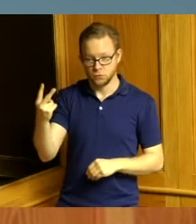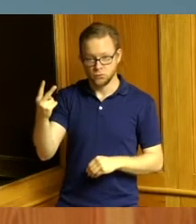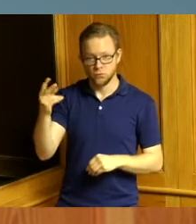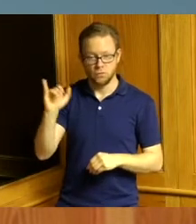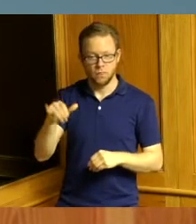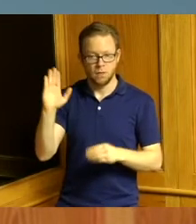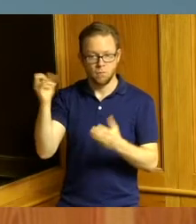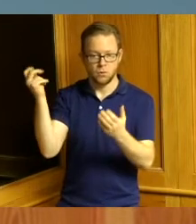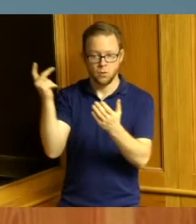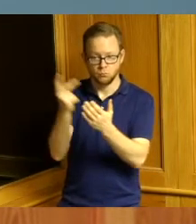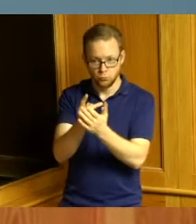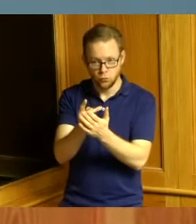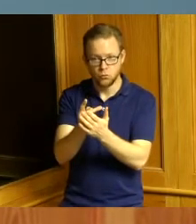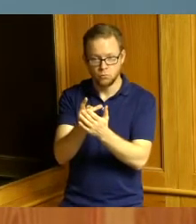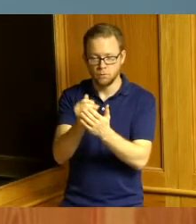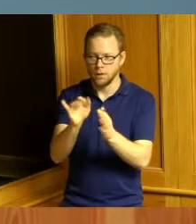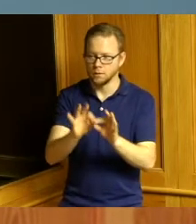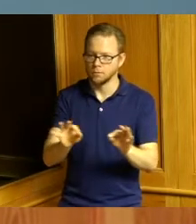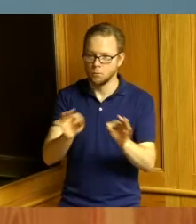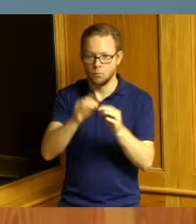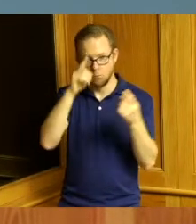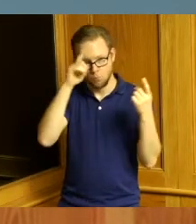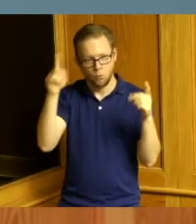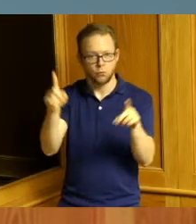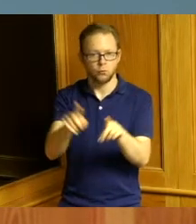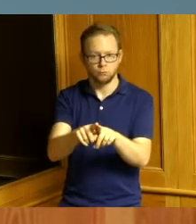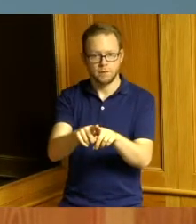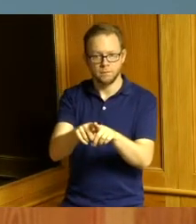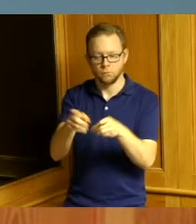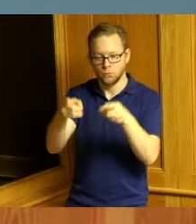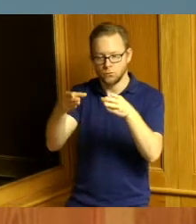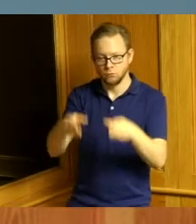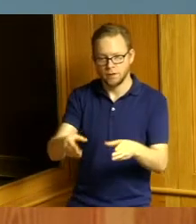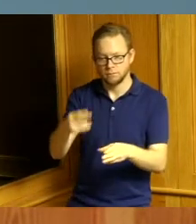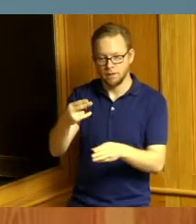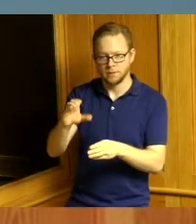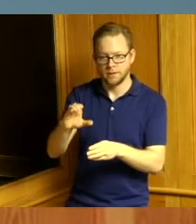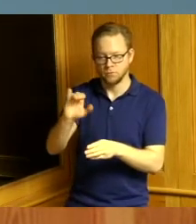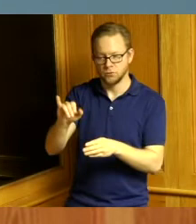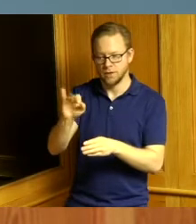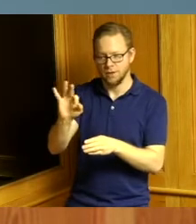employment agreement for the Director of Hamilton County Department of Job and Family Services